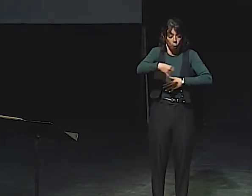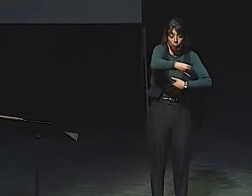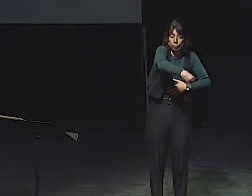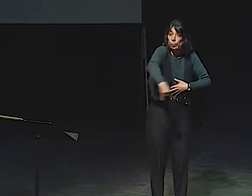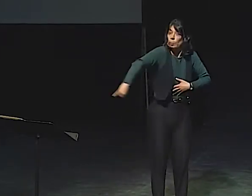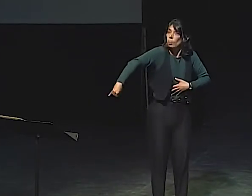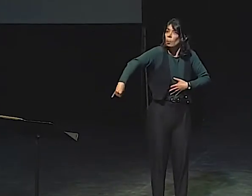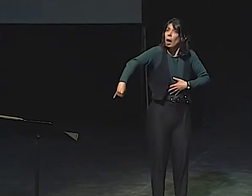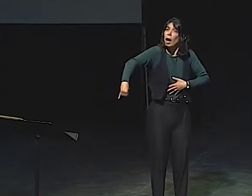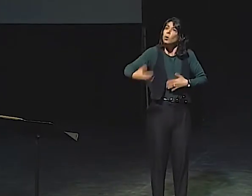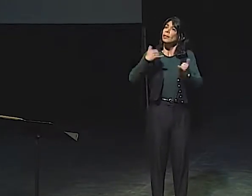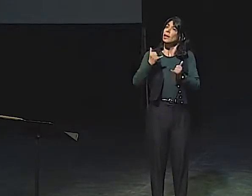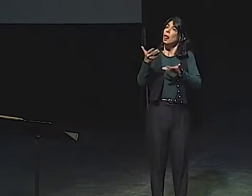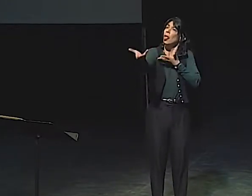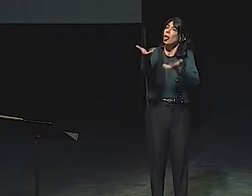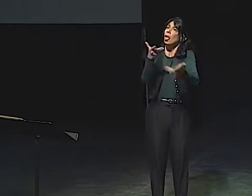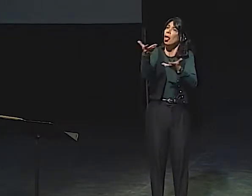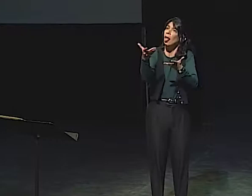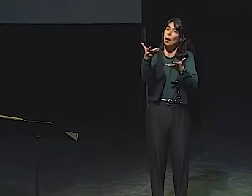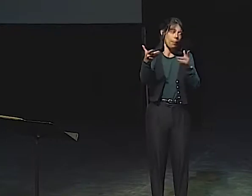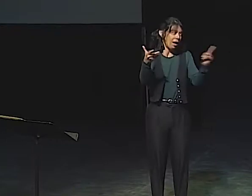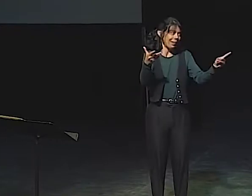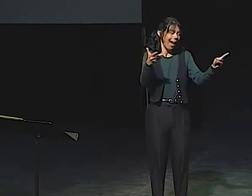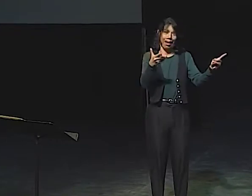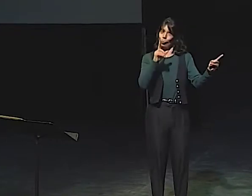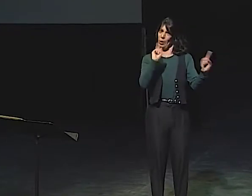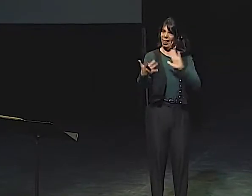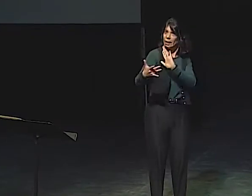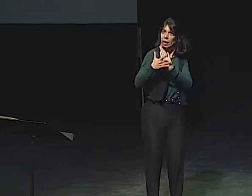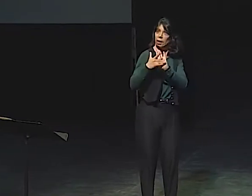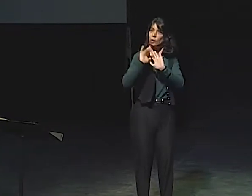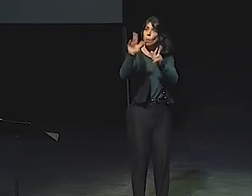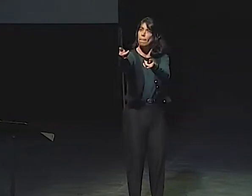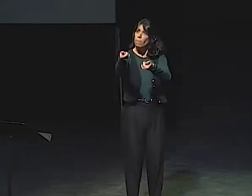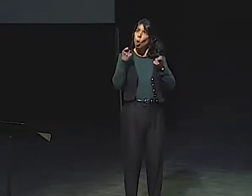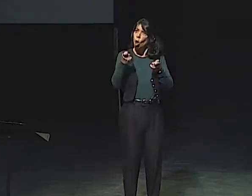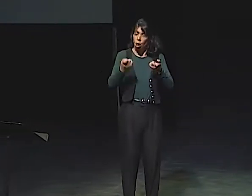SOMETIMES PERFORMERS STAND WITH THIS LINE BETWEEN THEM...